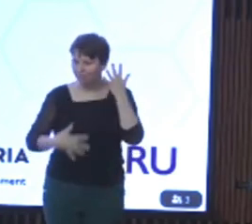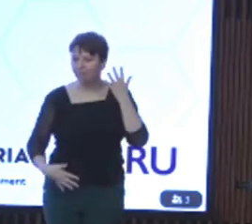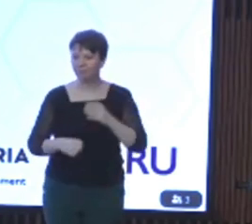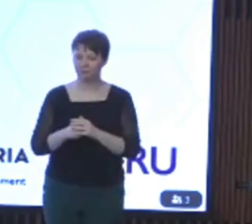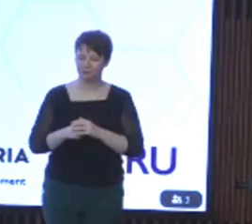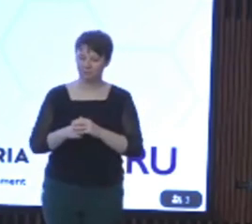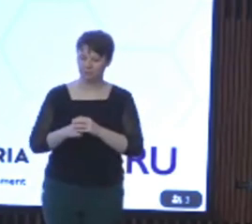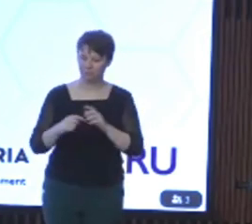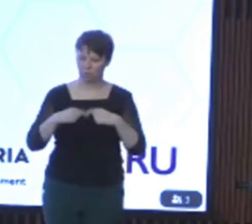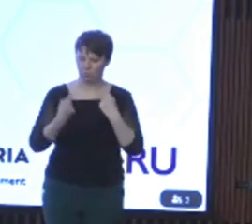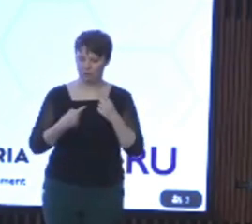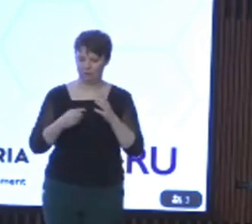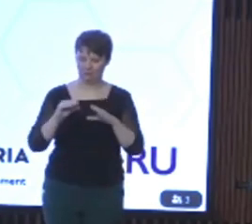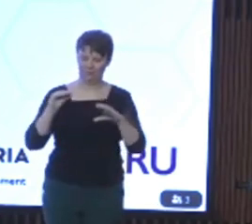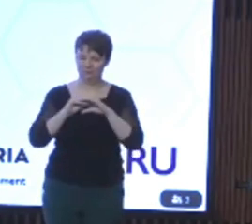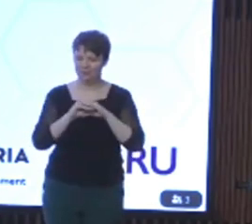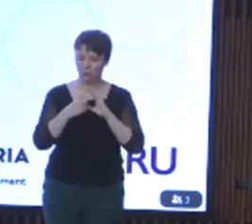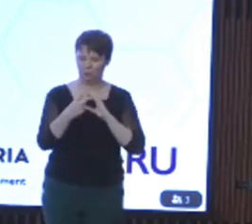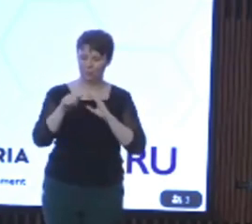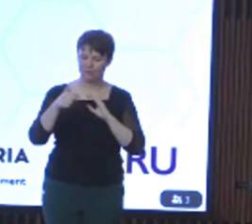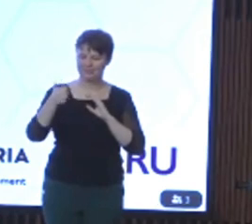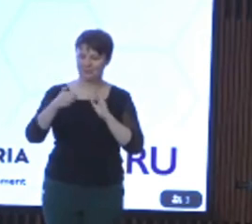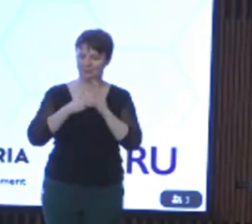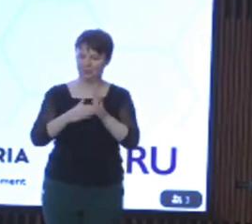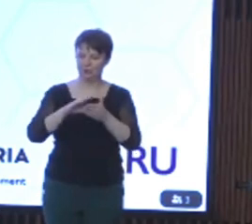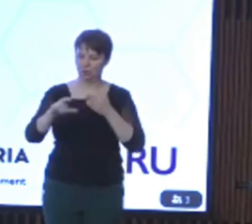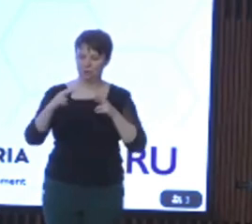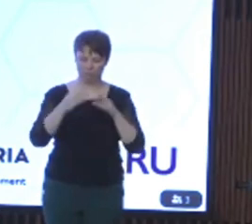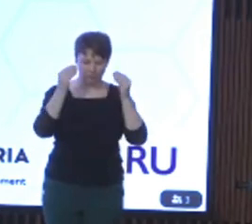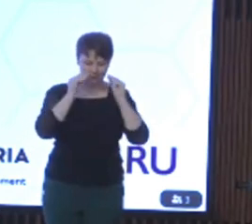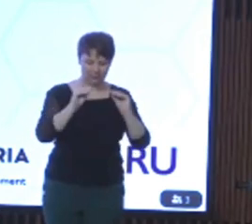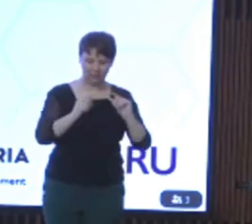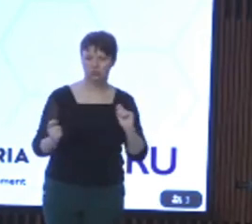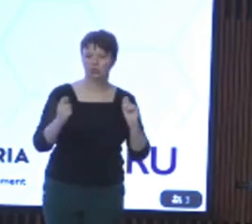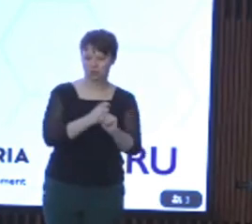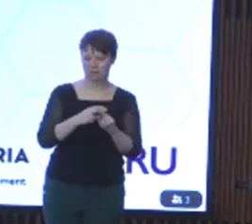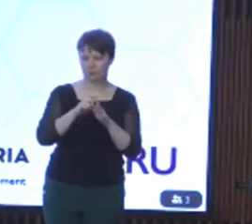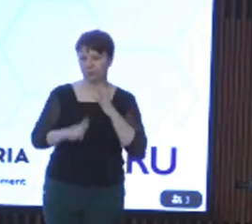than 1.6 billion dollars for disability inclusion reforms in our schools. These reforms place the